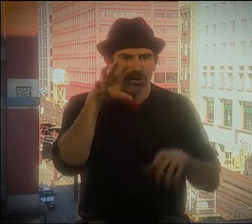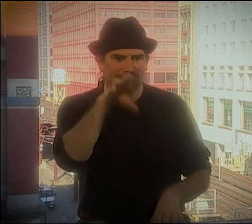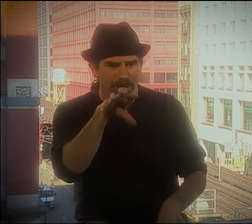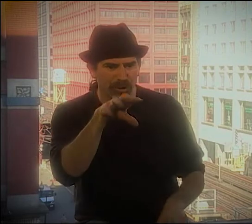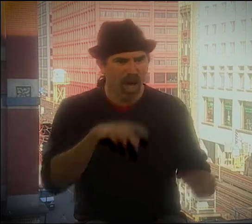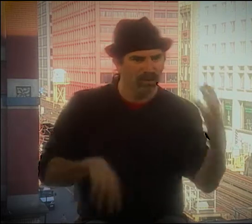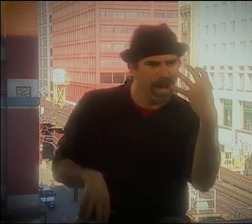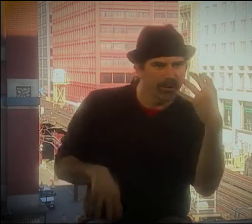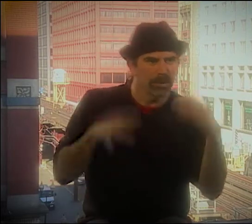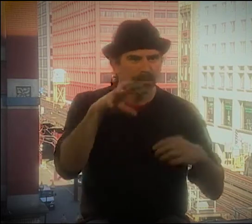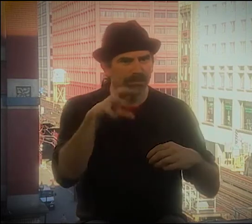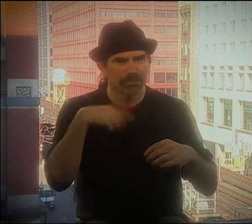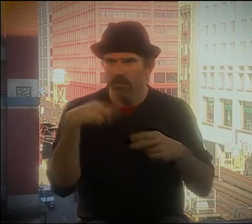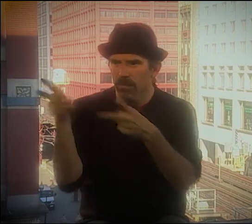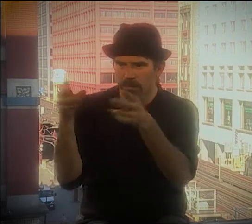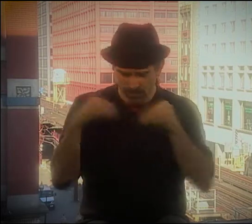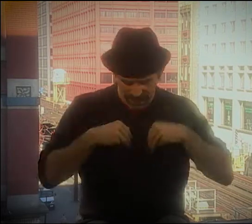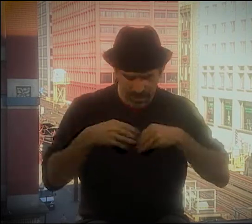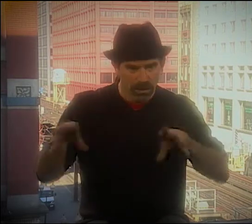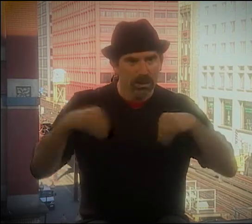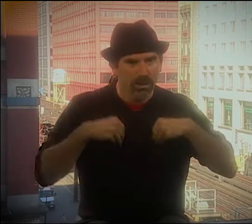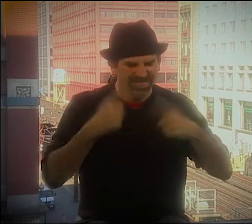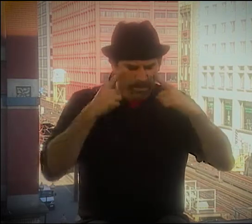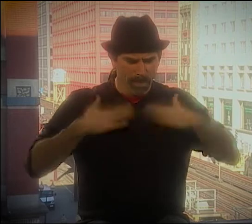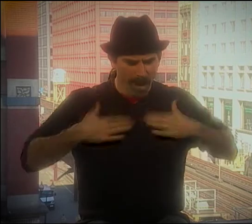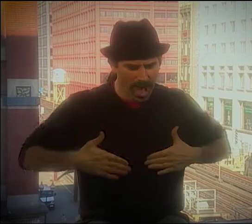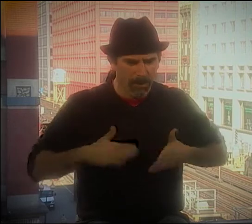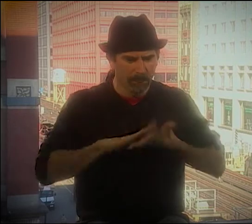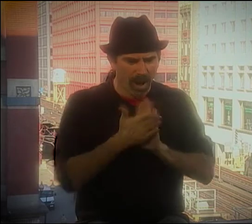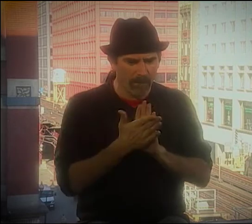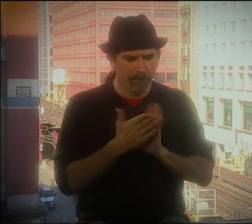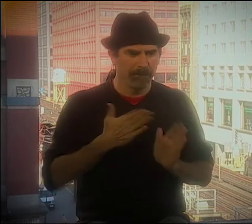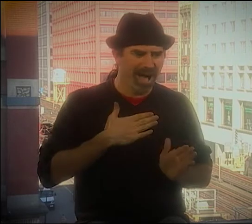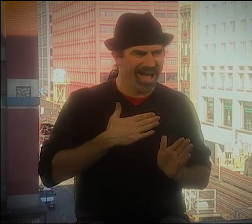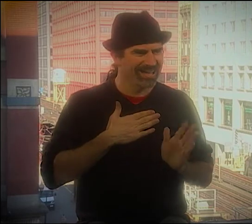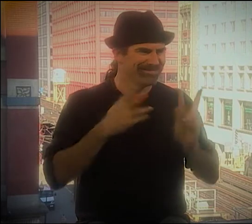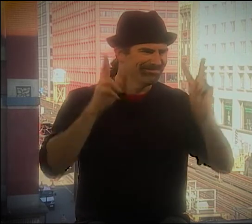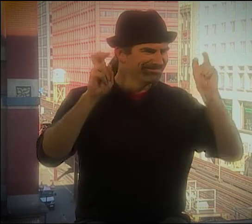I WANTED TO BE THE CAMERA, HAVE LONG SHOTS, CLOSE-UPS,